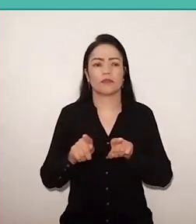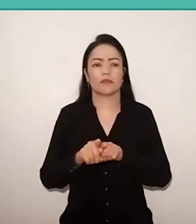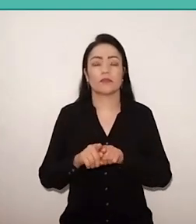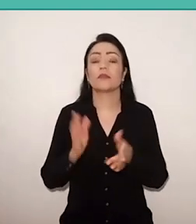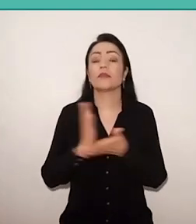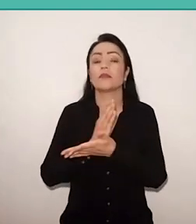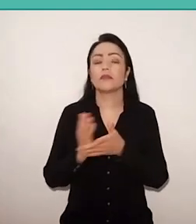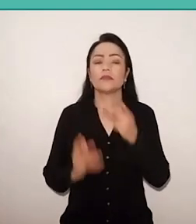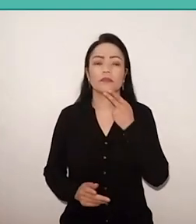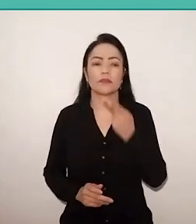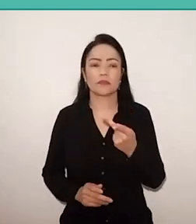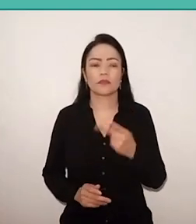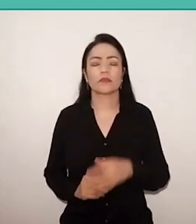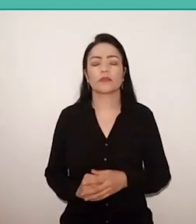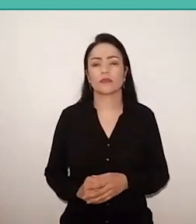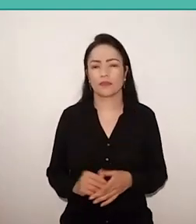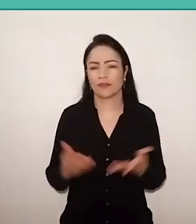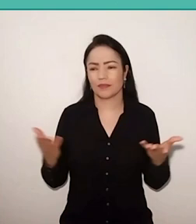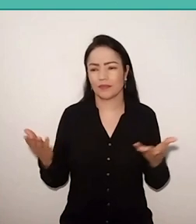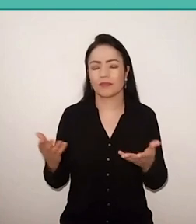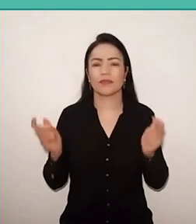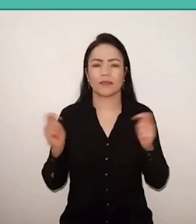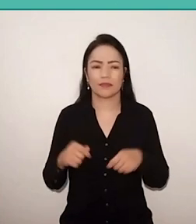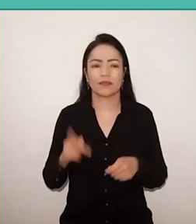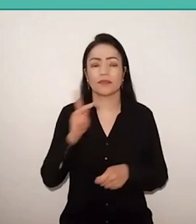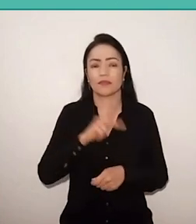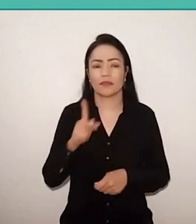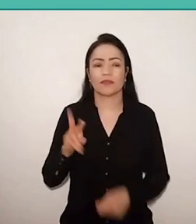that opens for the teacher Romão make his conversation,